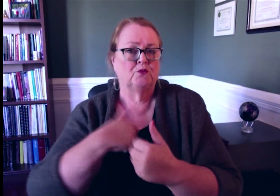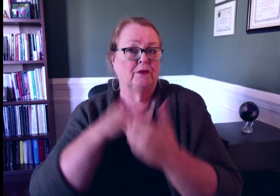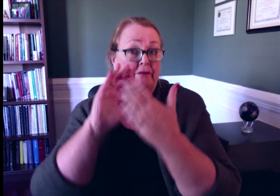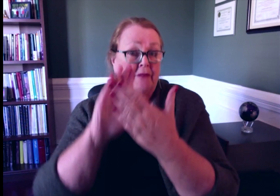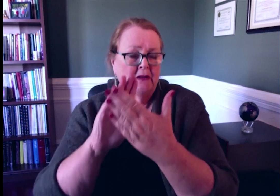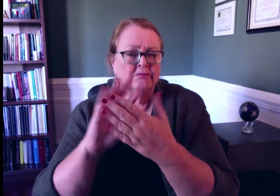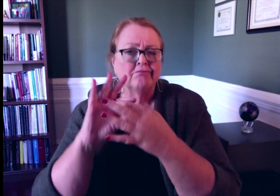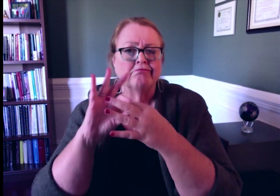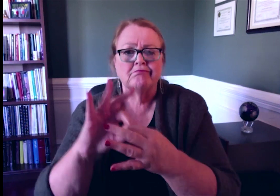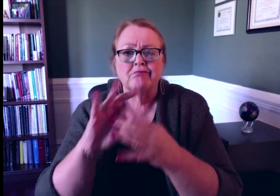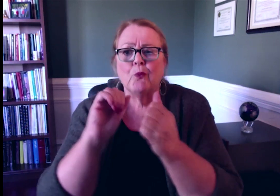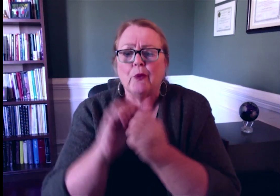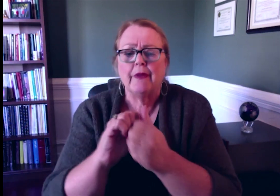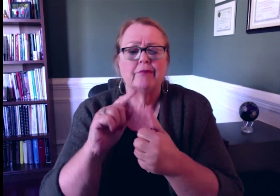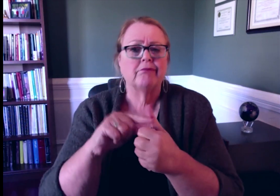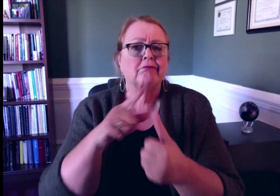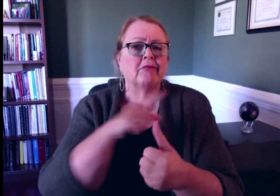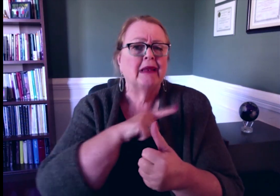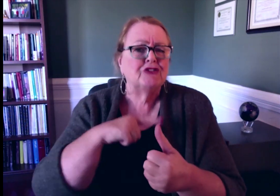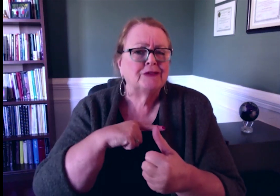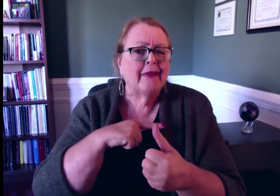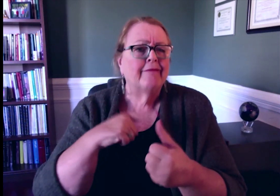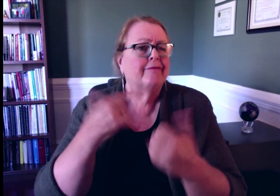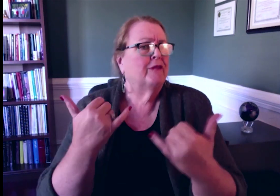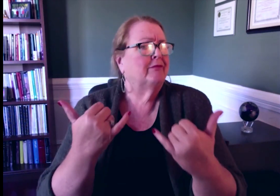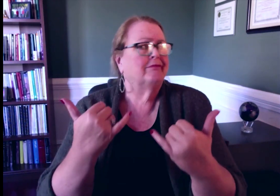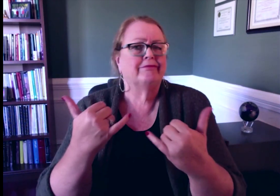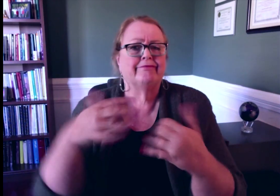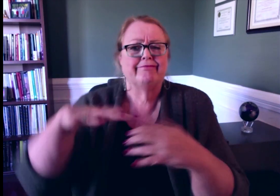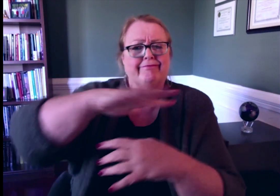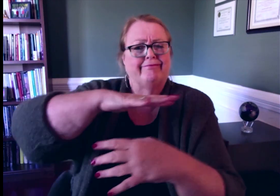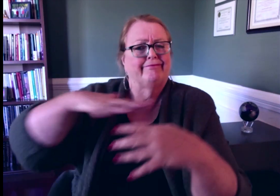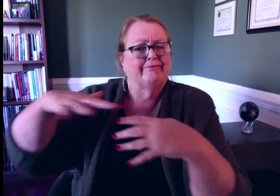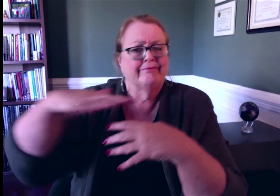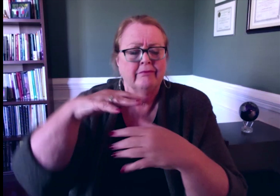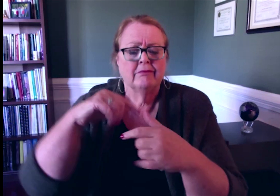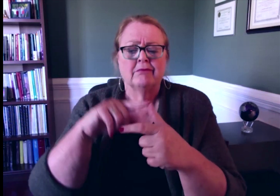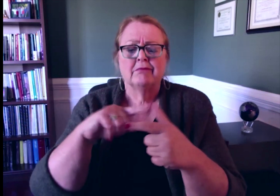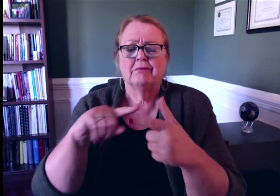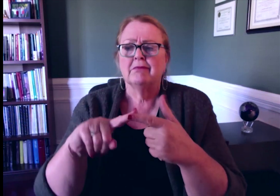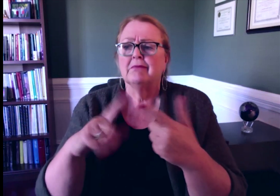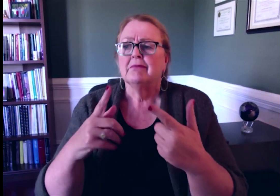face RID such as: the current state of legislation issues;